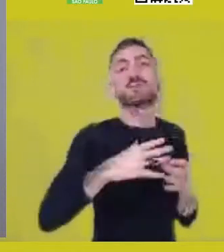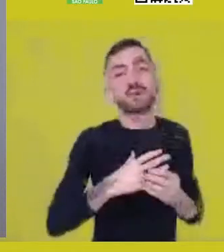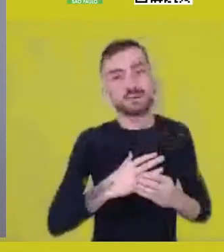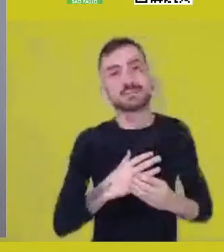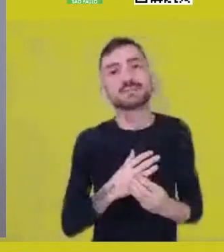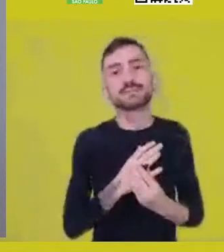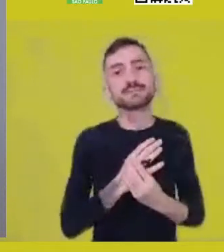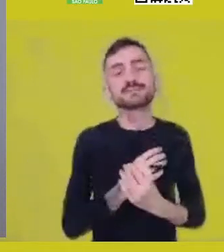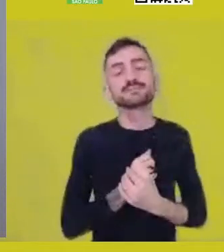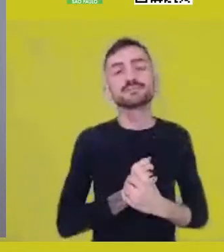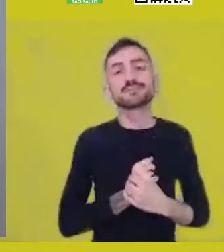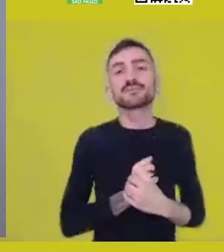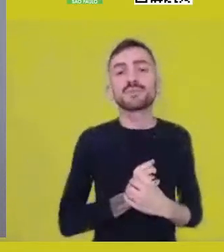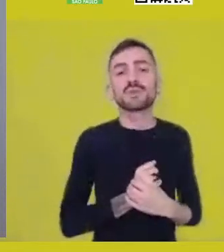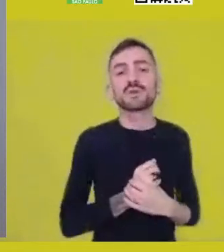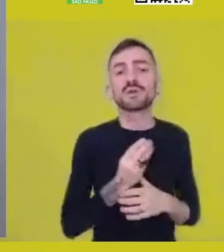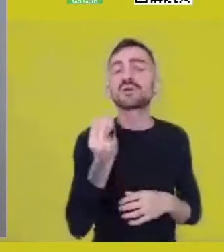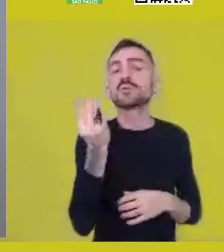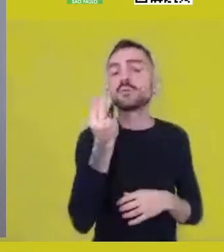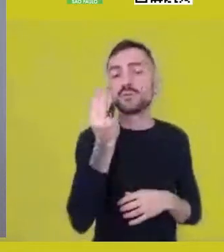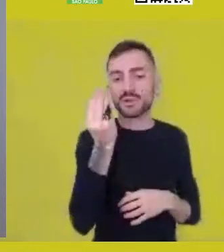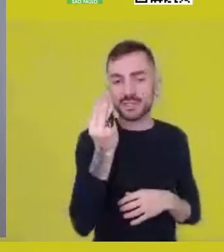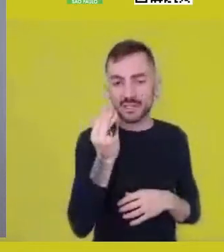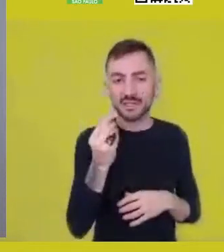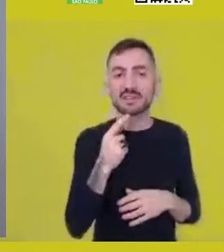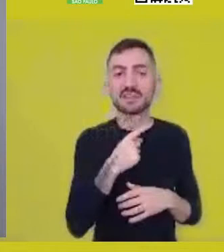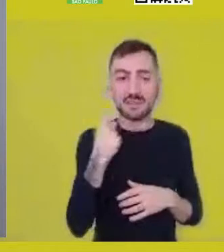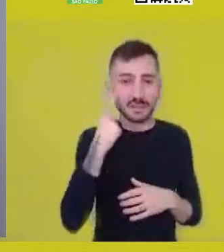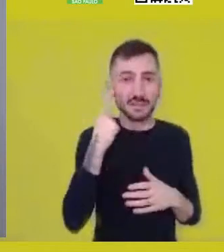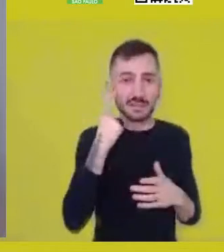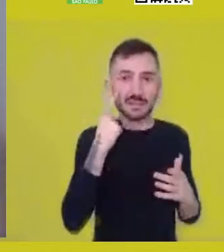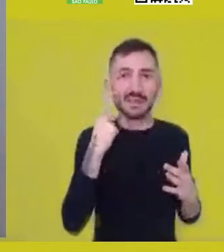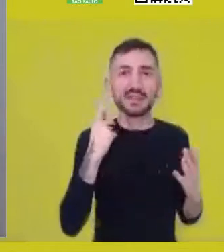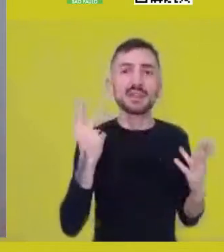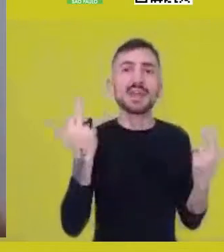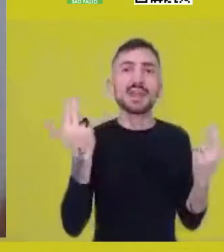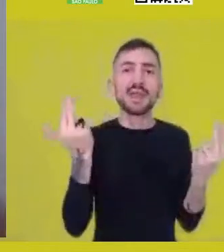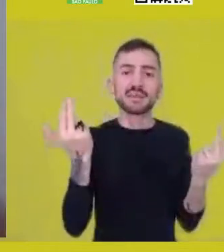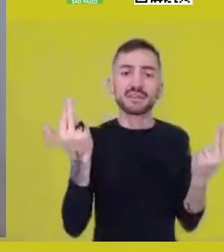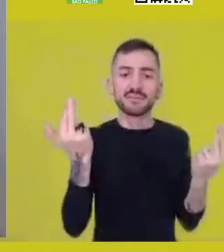an equivalence between Nkisi and Orisha, in the Yoruba tradition.